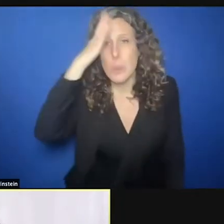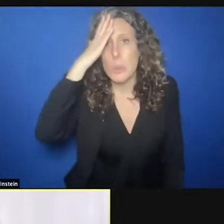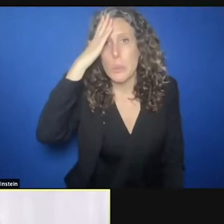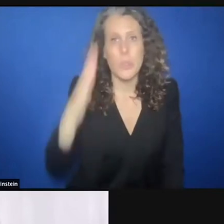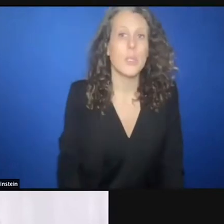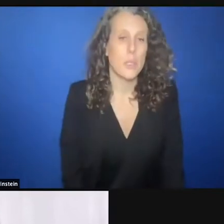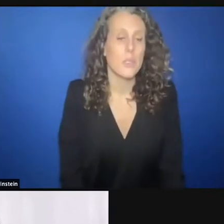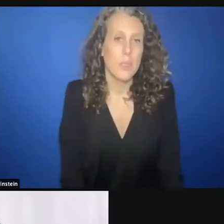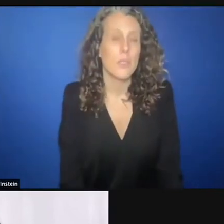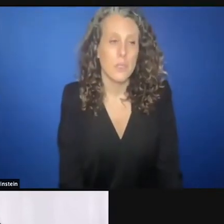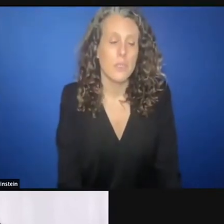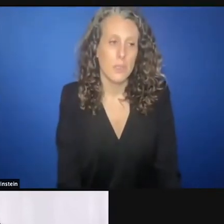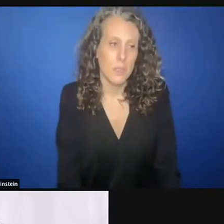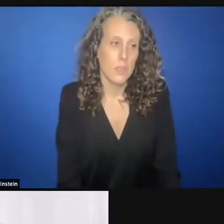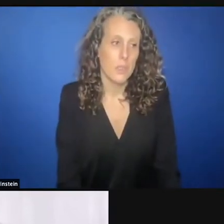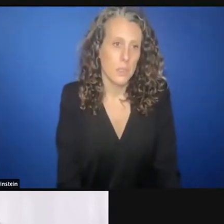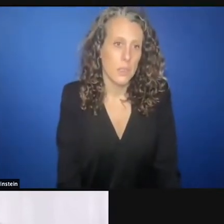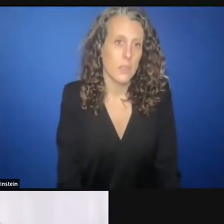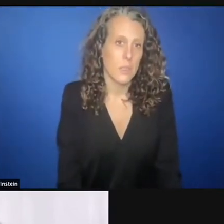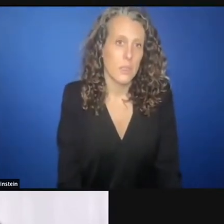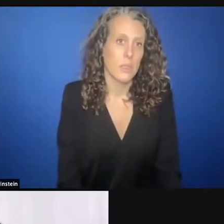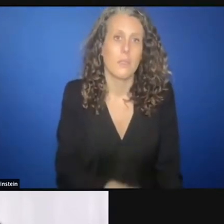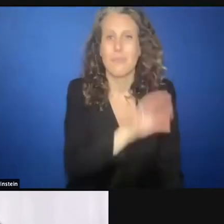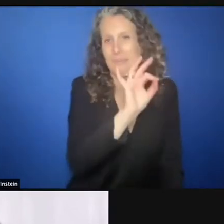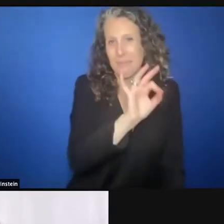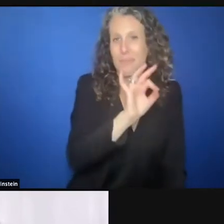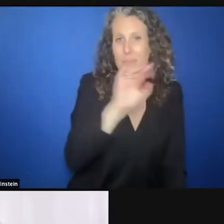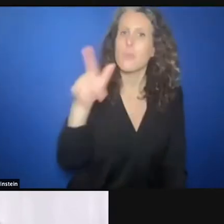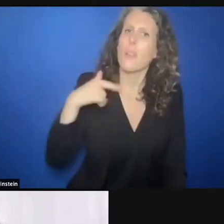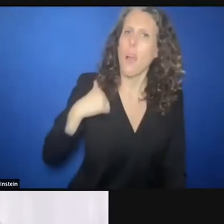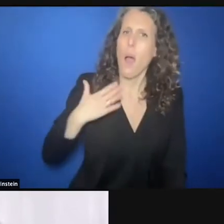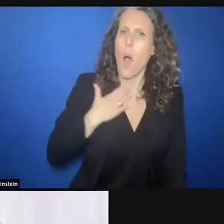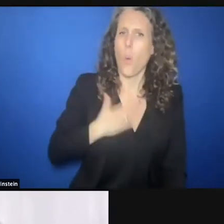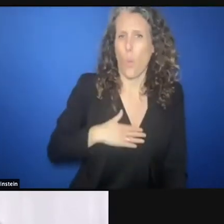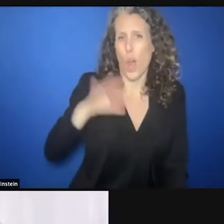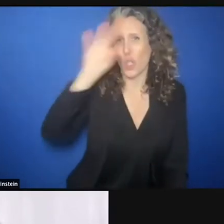Thank you. Maye. I want to ask you a very difficult question now with this